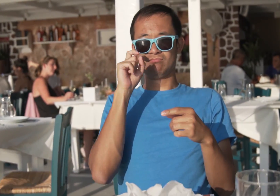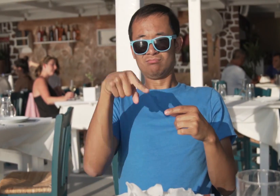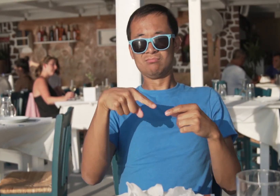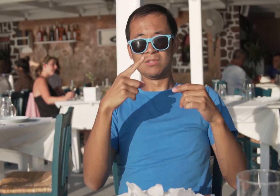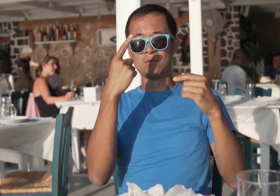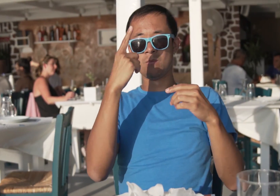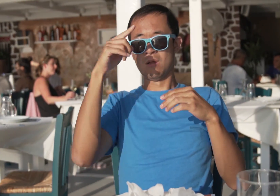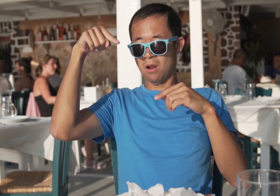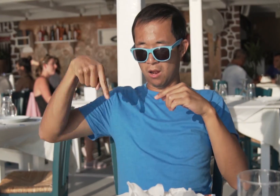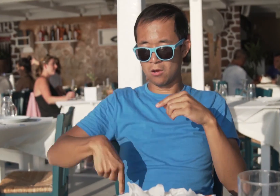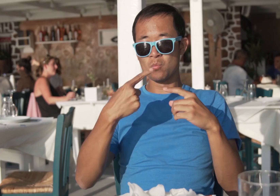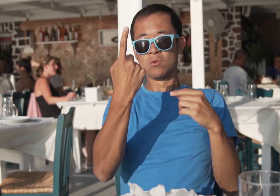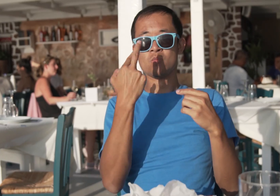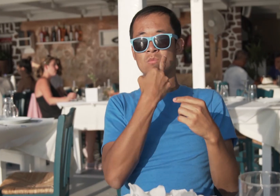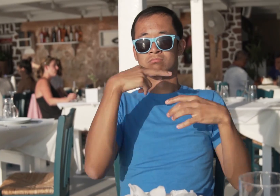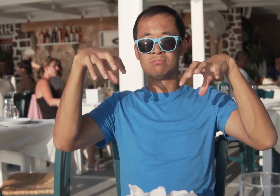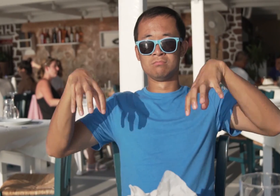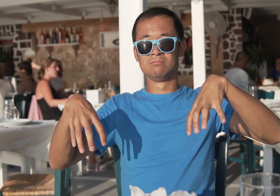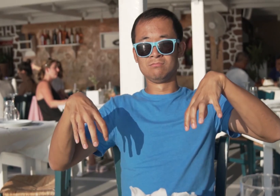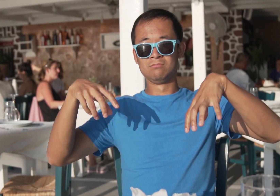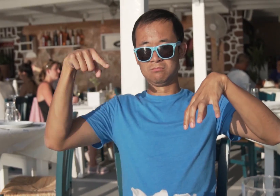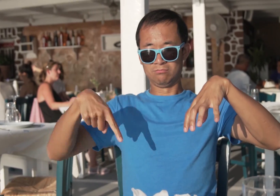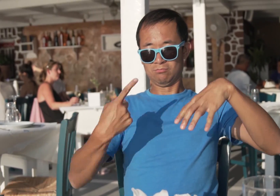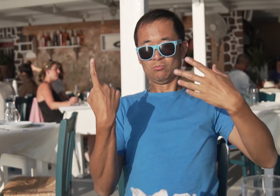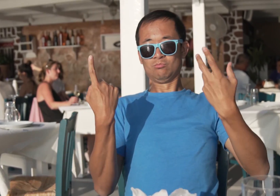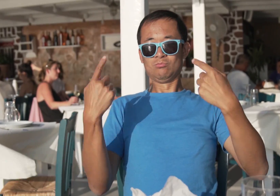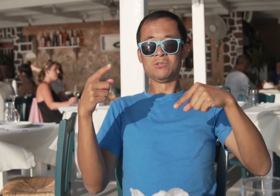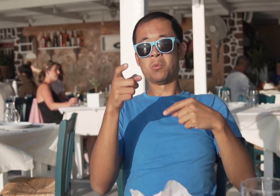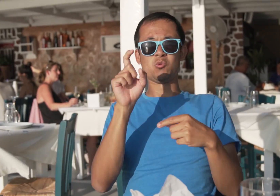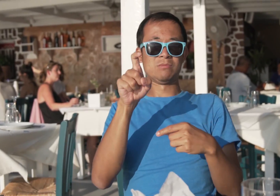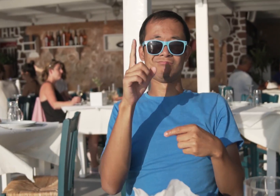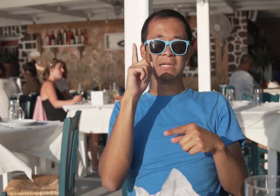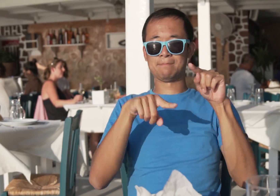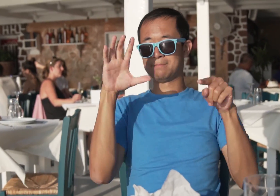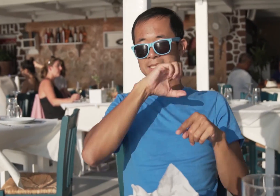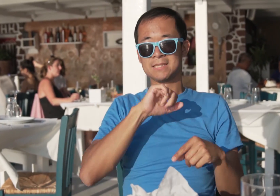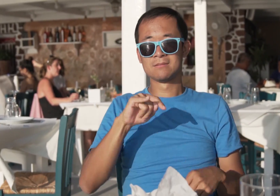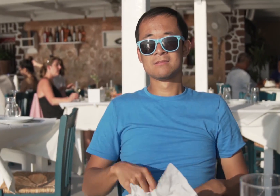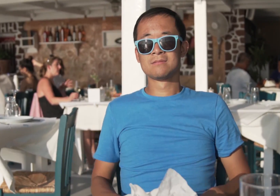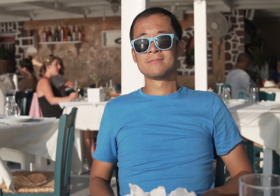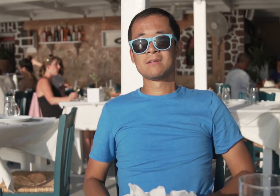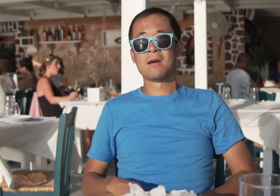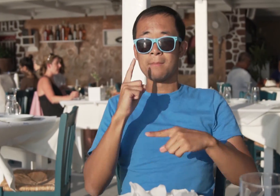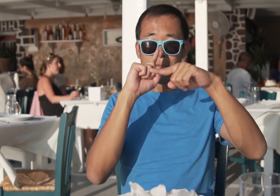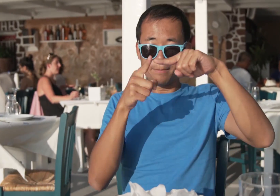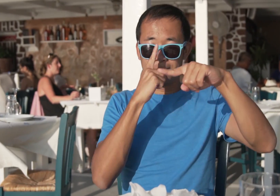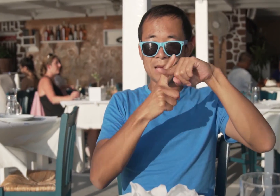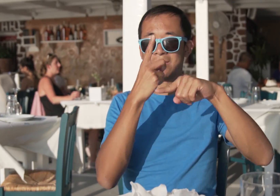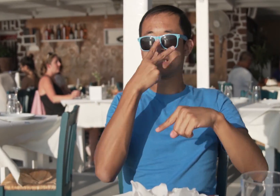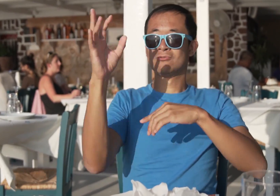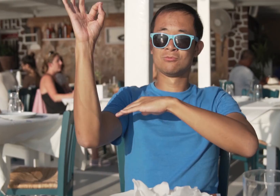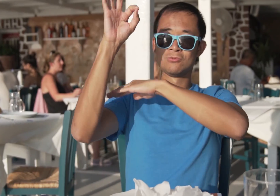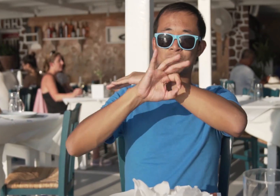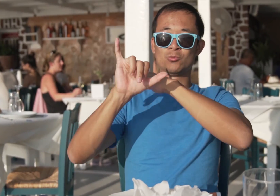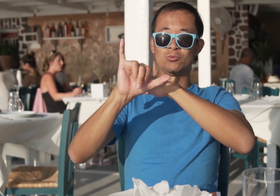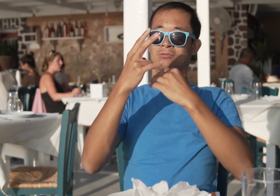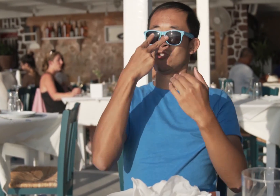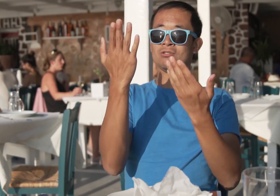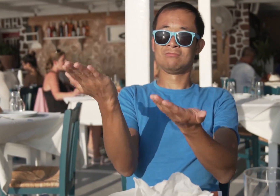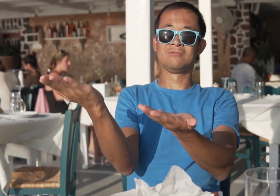It is easy to notice one restaurant at Bay. You should not miss it. Also, you can see sunset. Take a look.